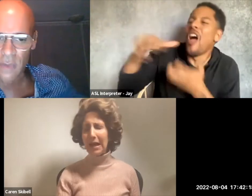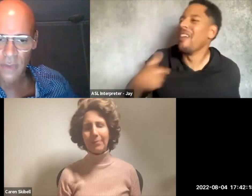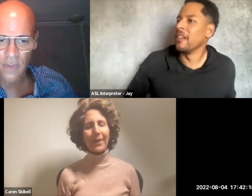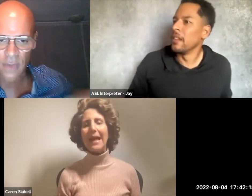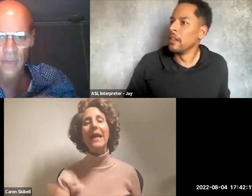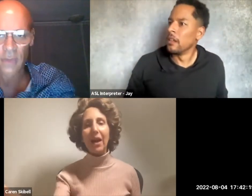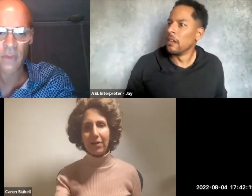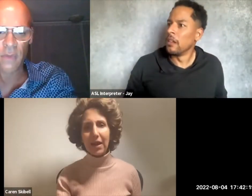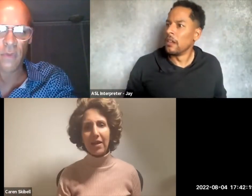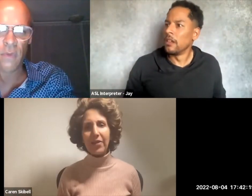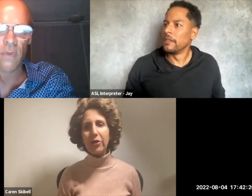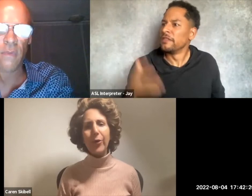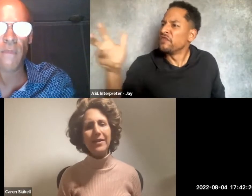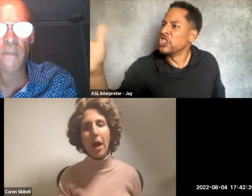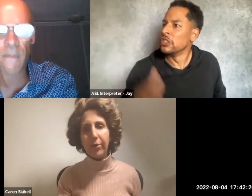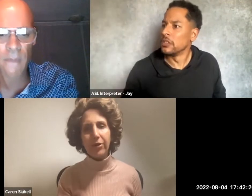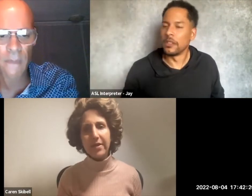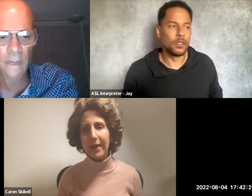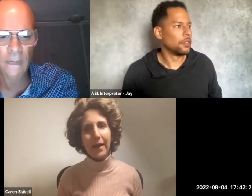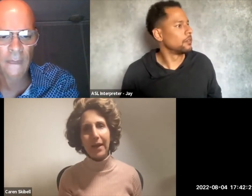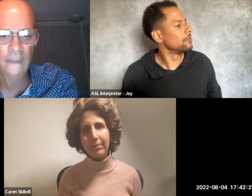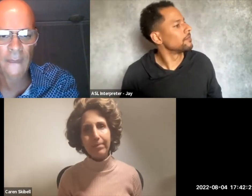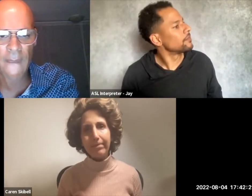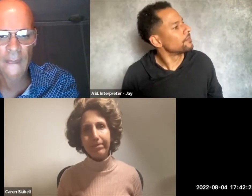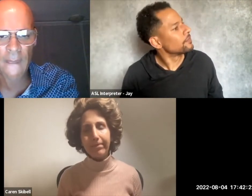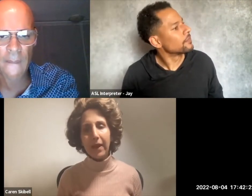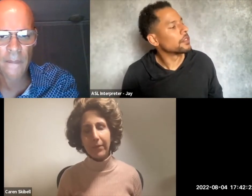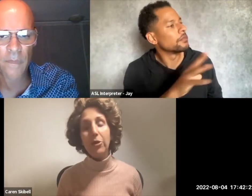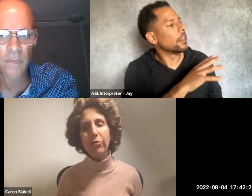Here, the direct number to me at the,